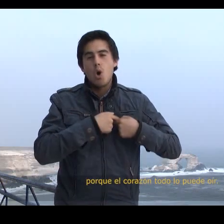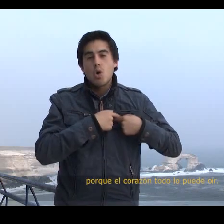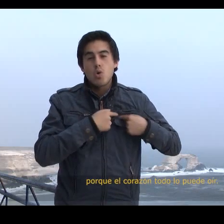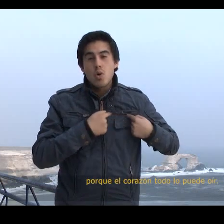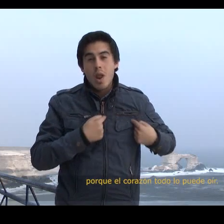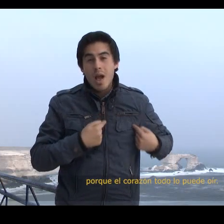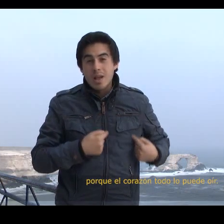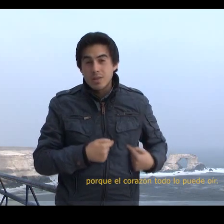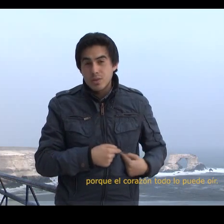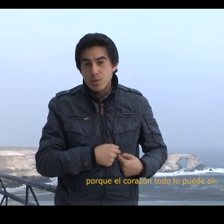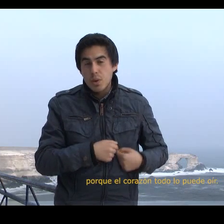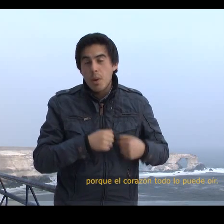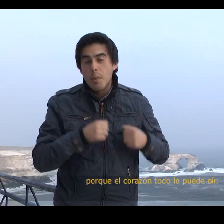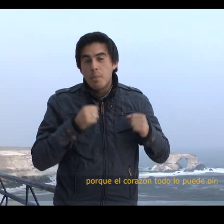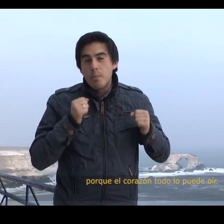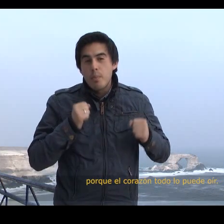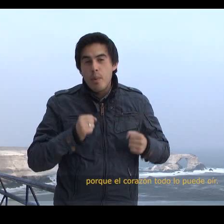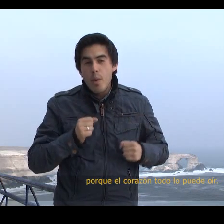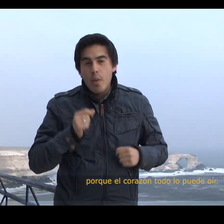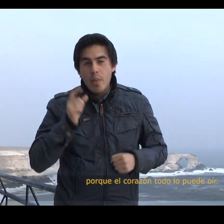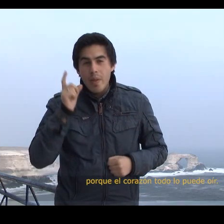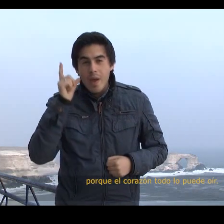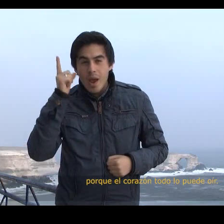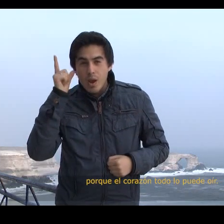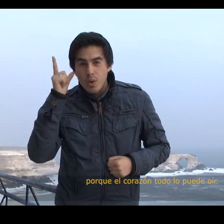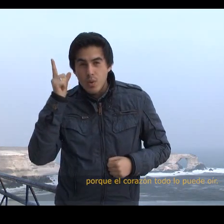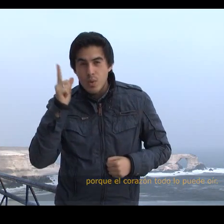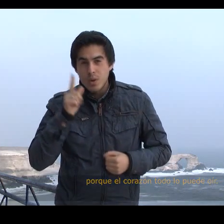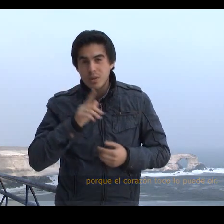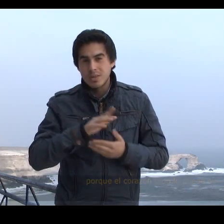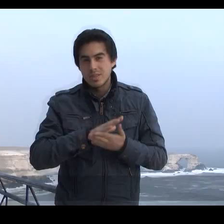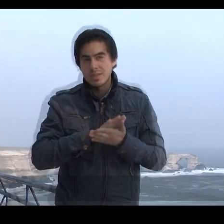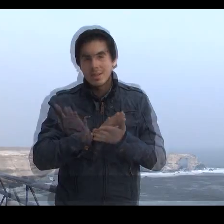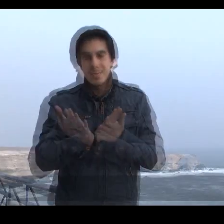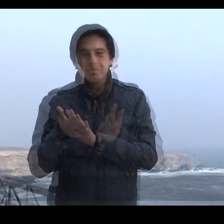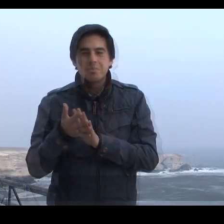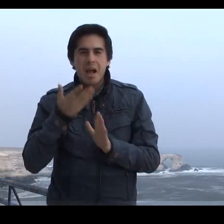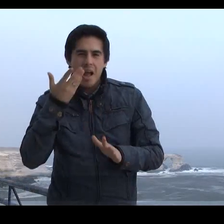The heart can hear everything.